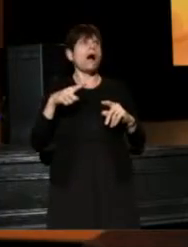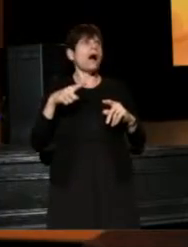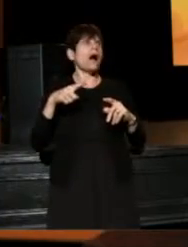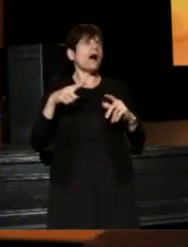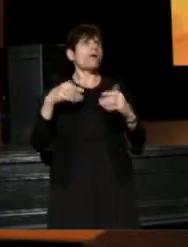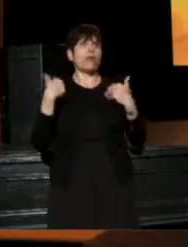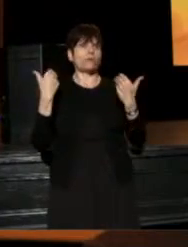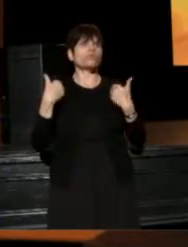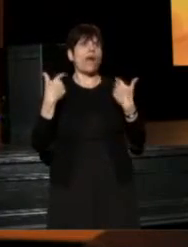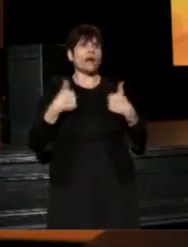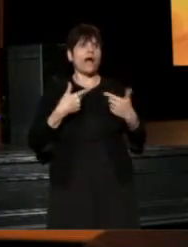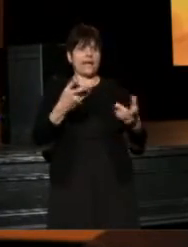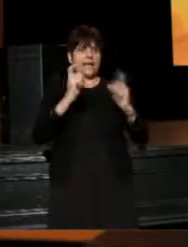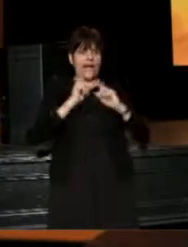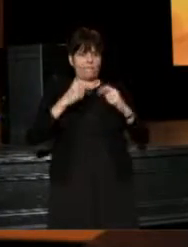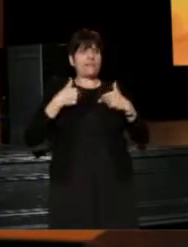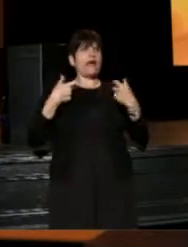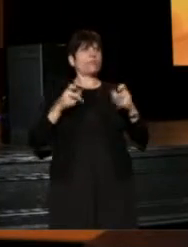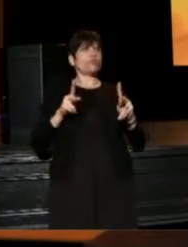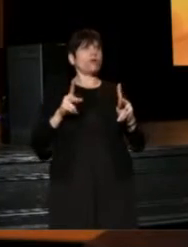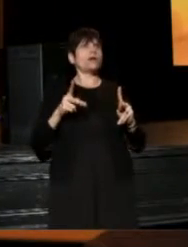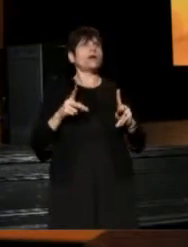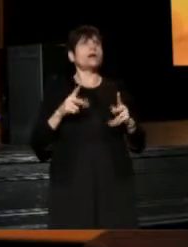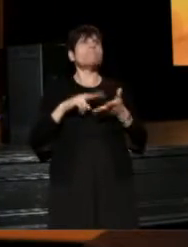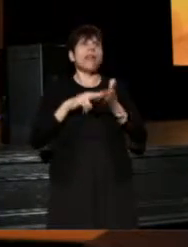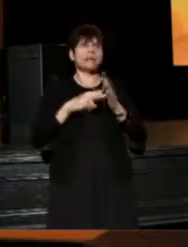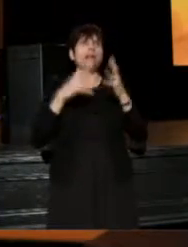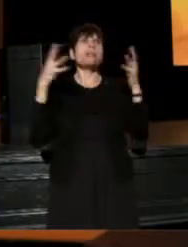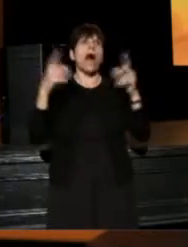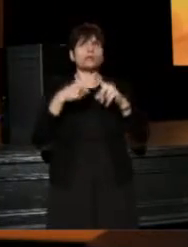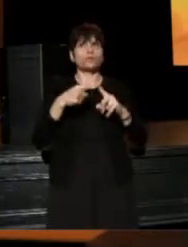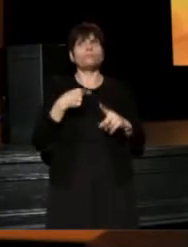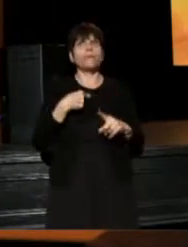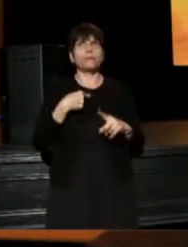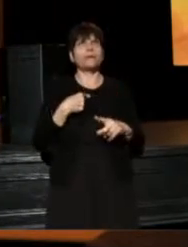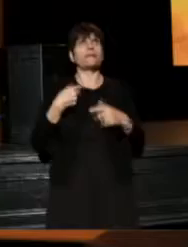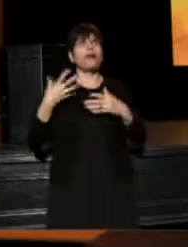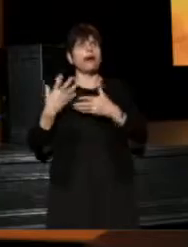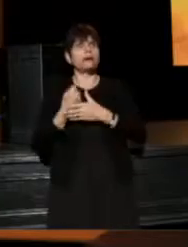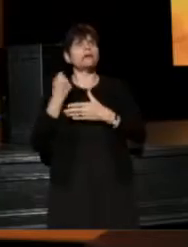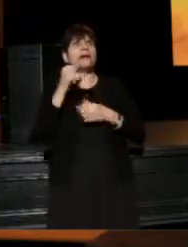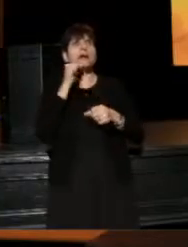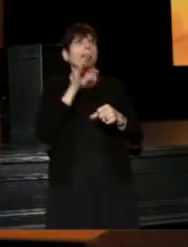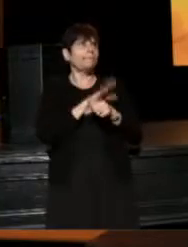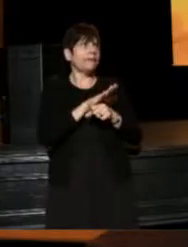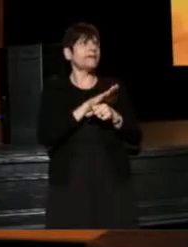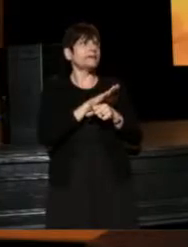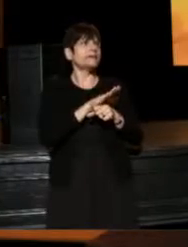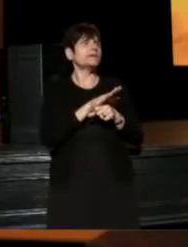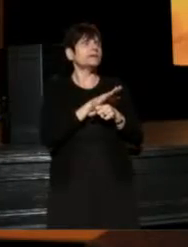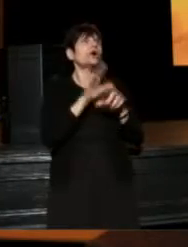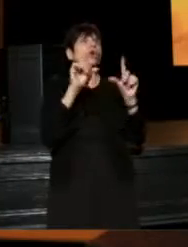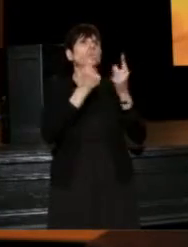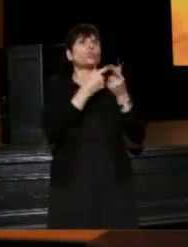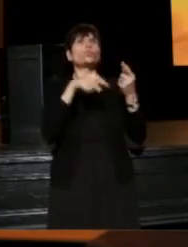and it meant a great deal to me, and I committed myself to a group of directors --